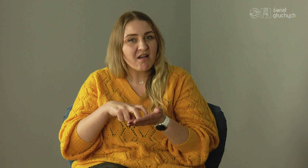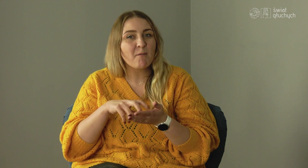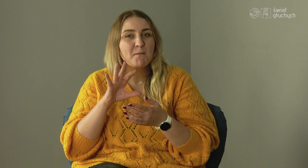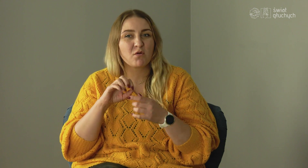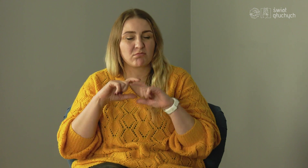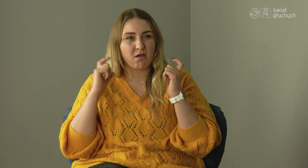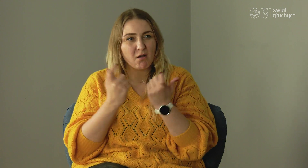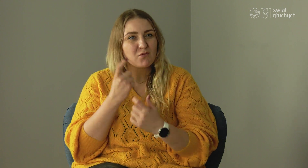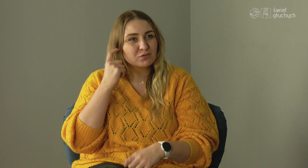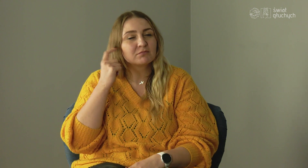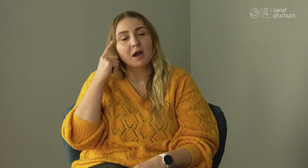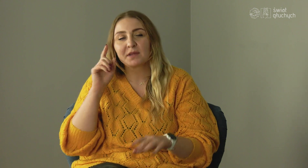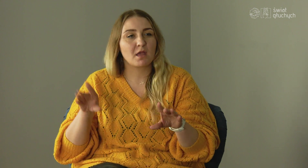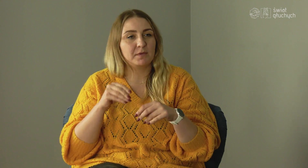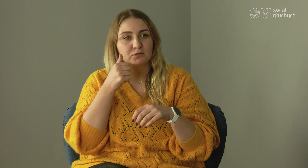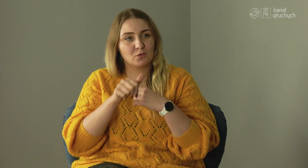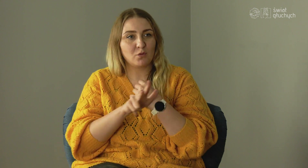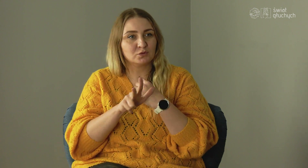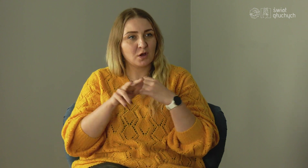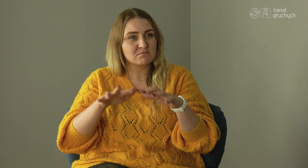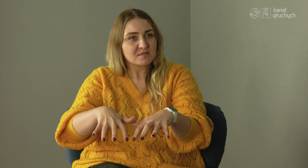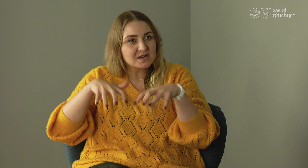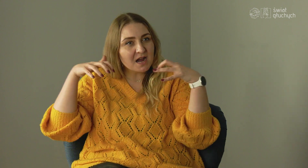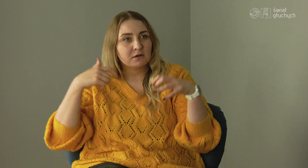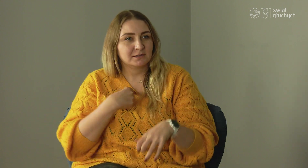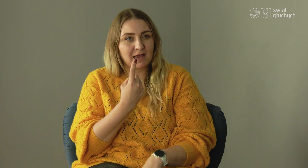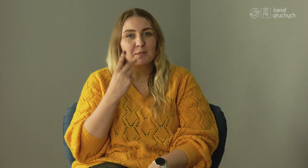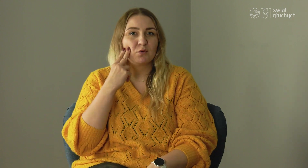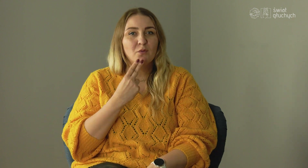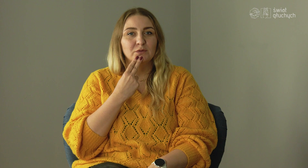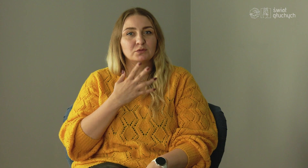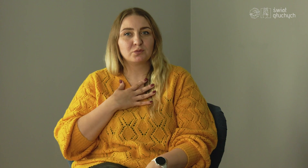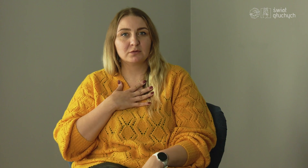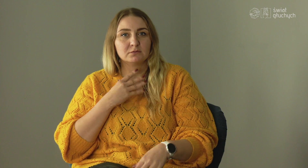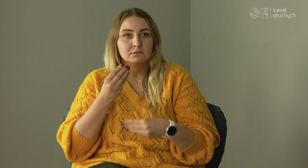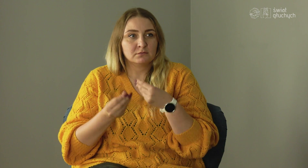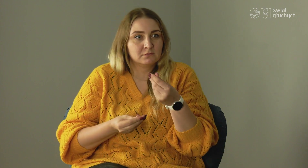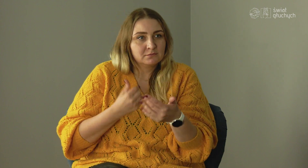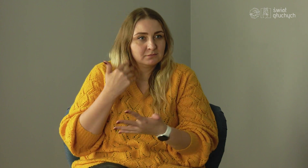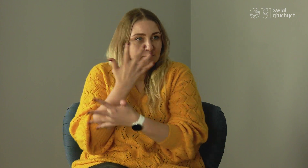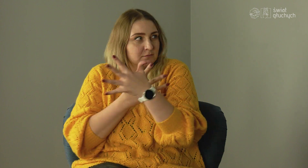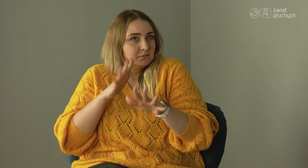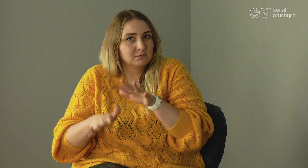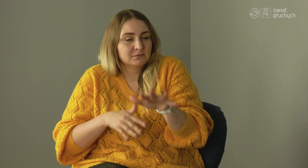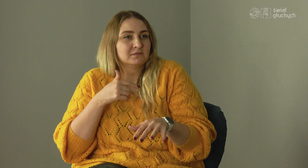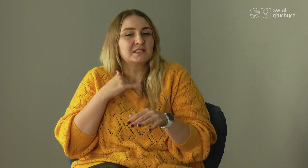Everyone was hearing, and I was one - deaf. As a result, I felt insecure.